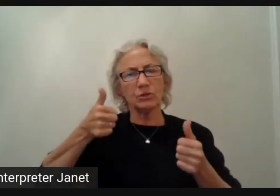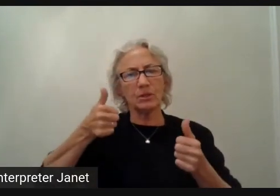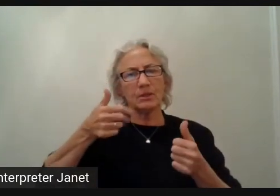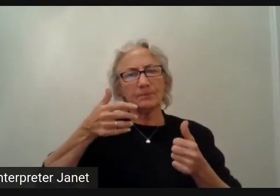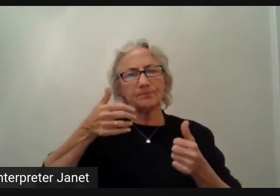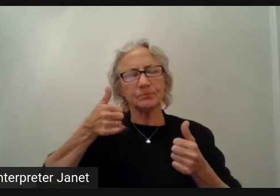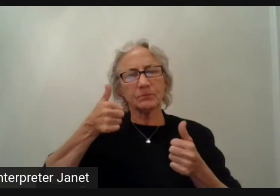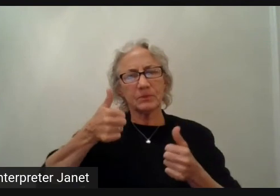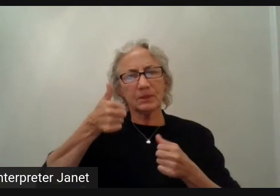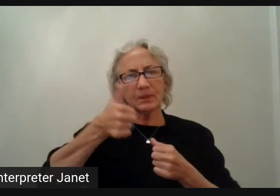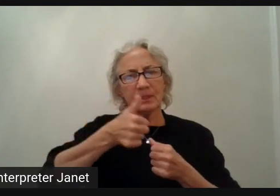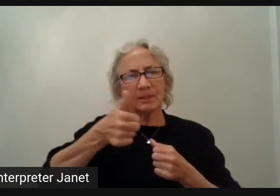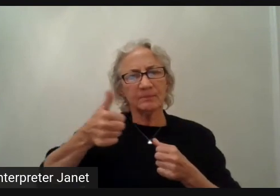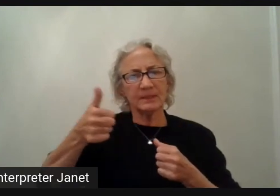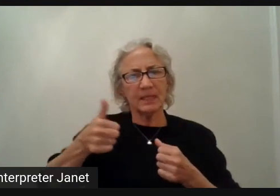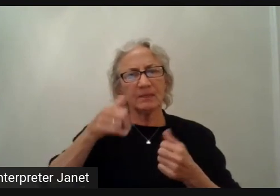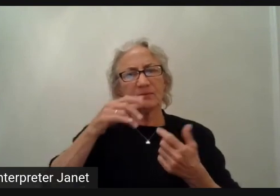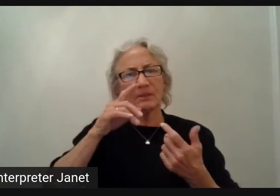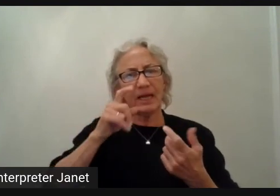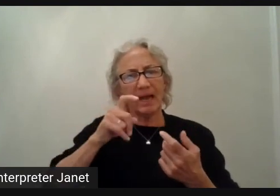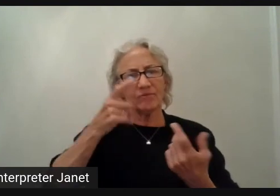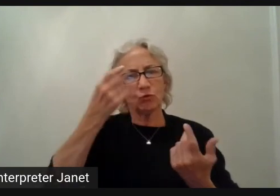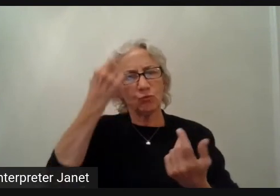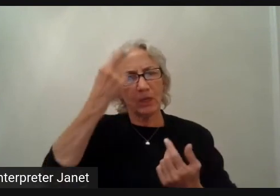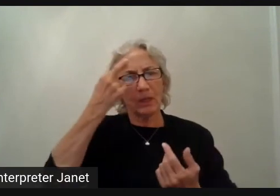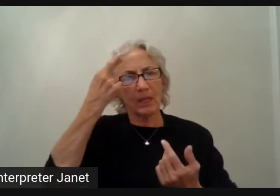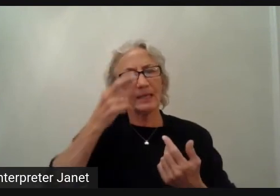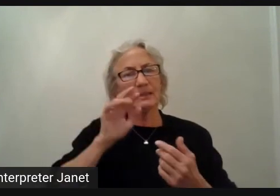how enormous impact they have on the website's accessibility.